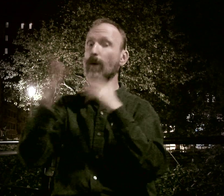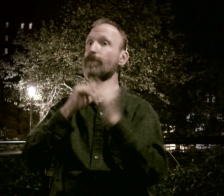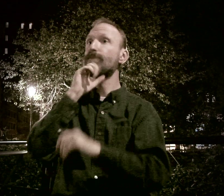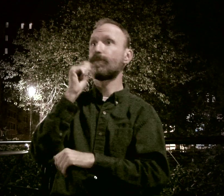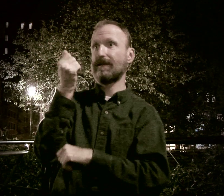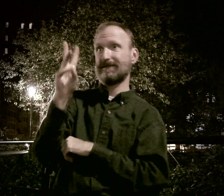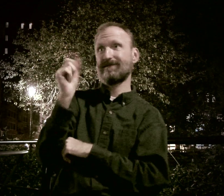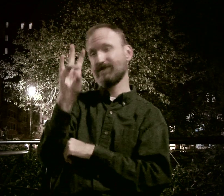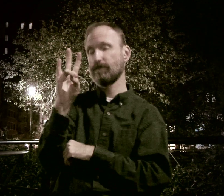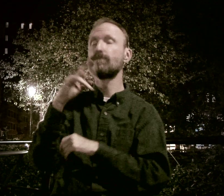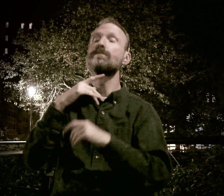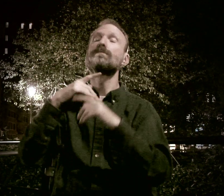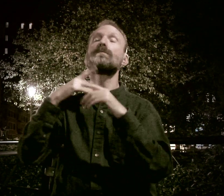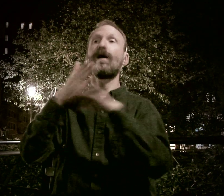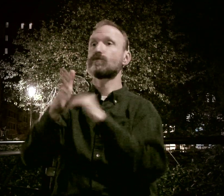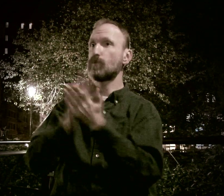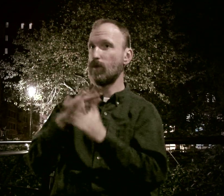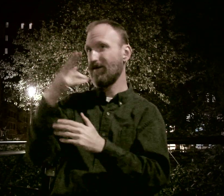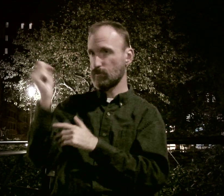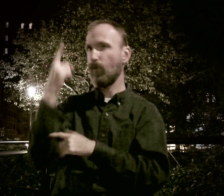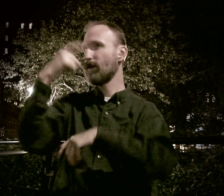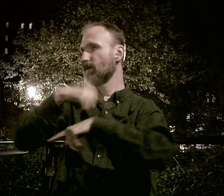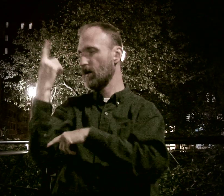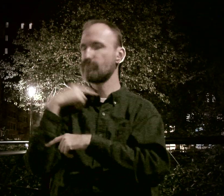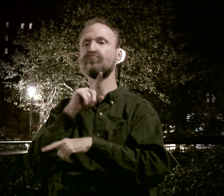Anyway, when I was 16 or 17, after high school one day,